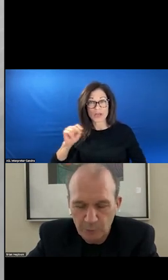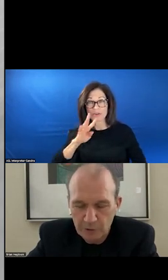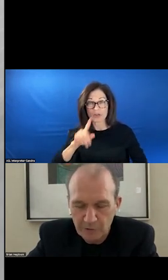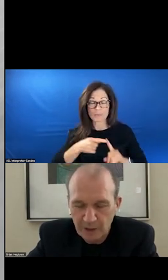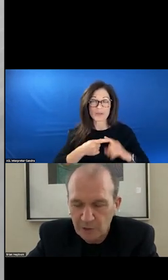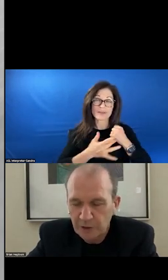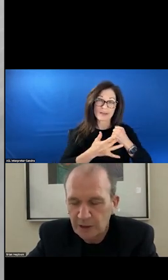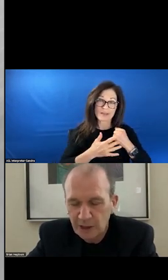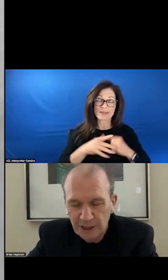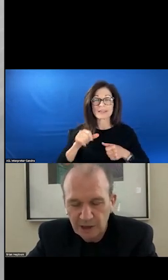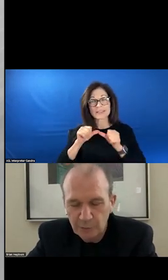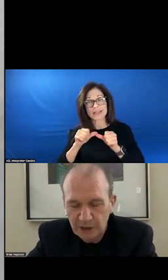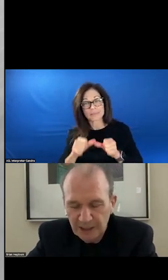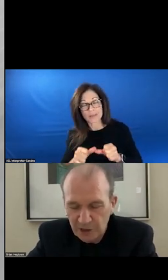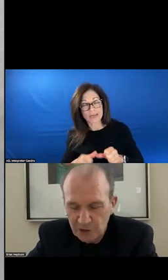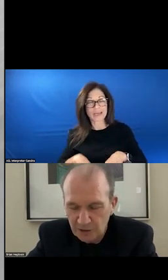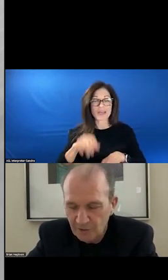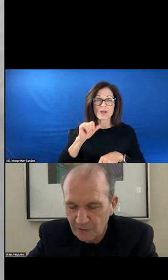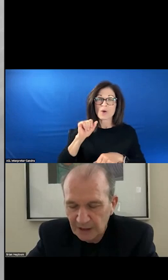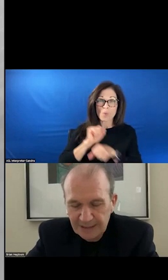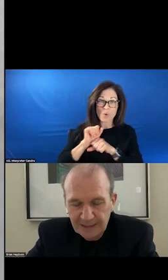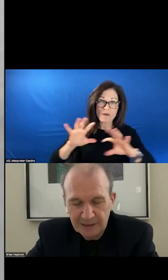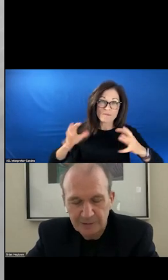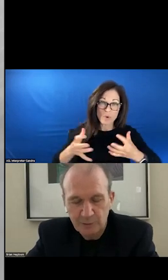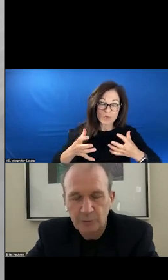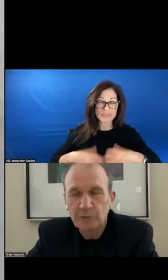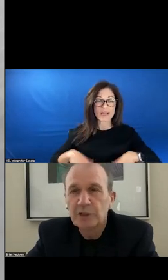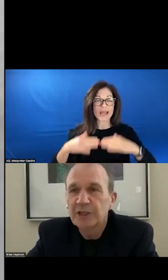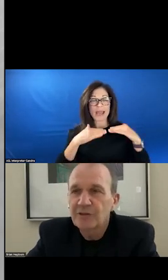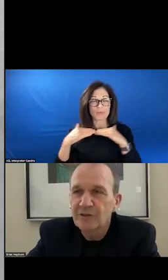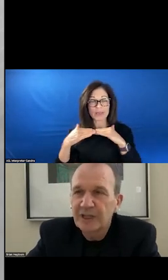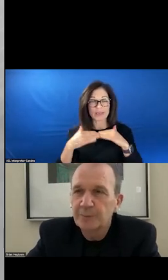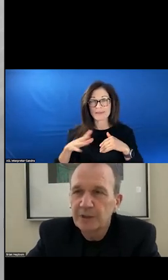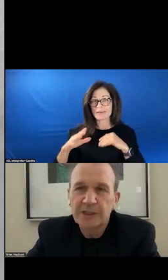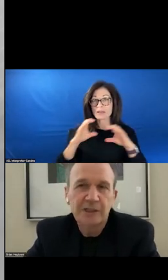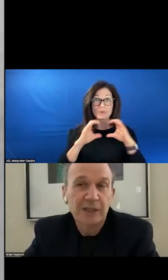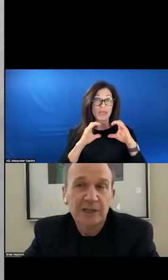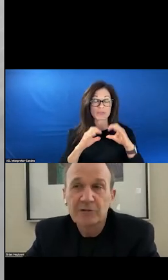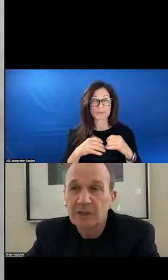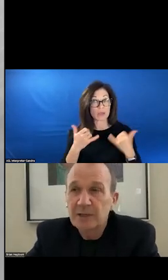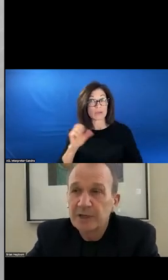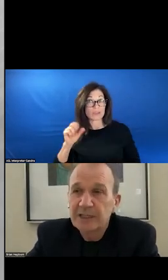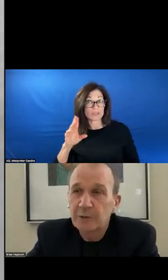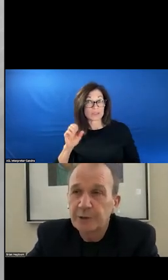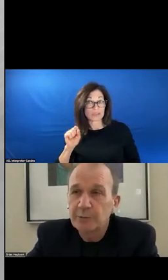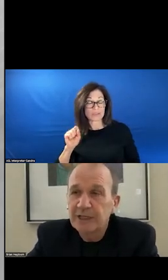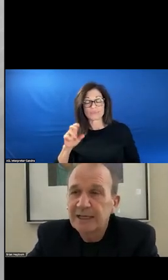FORCE AND COMMUNICATIONS. WHEN WE LOOK AT SUSTAINABILITY, THERE IS A LOT OF MONEY OUT THERE